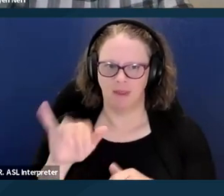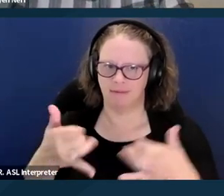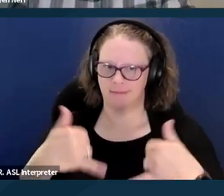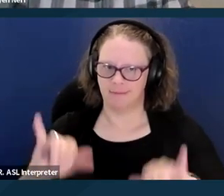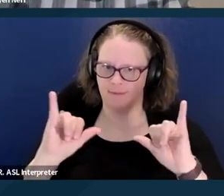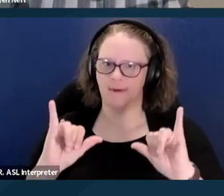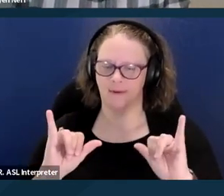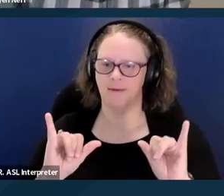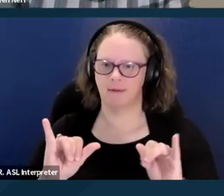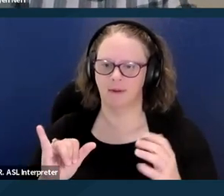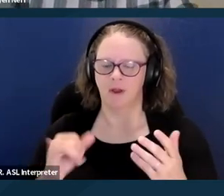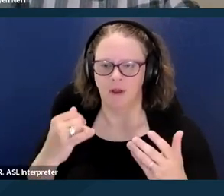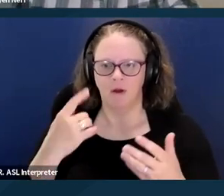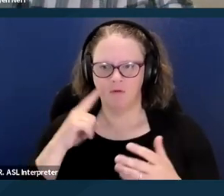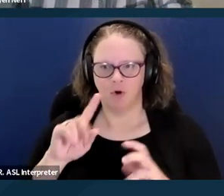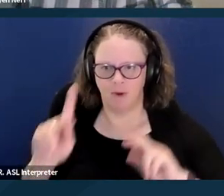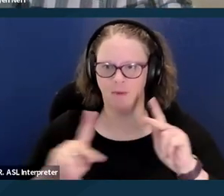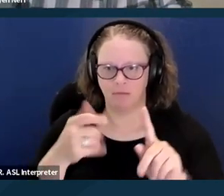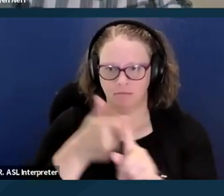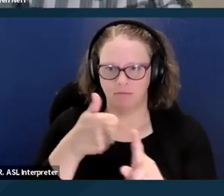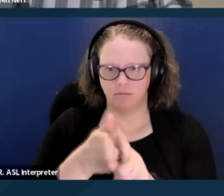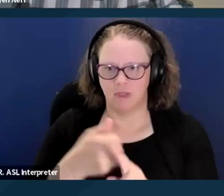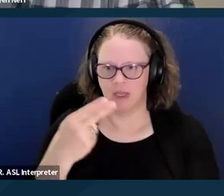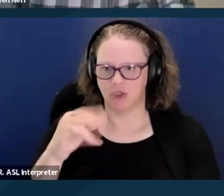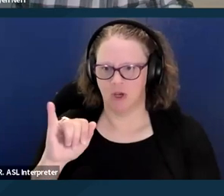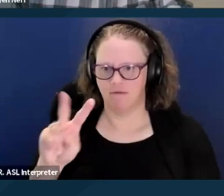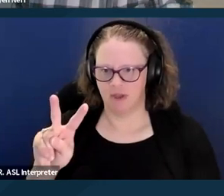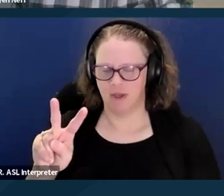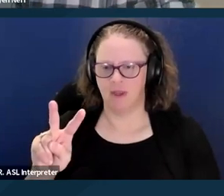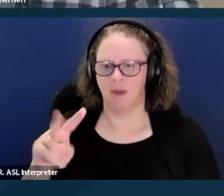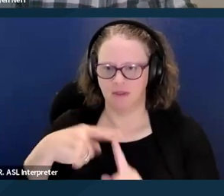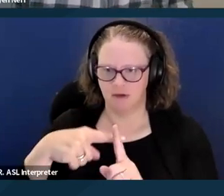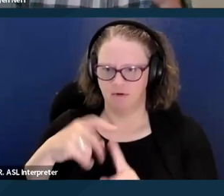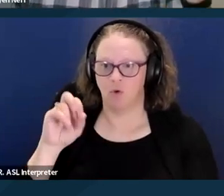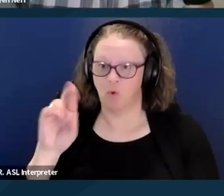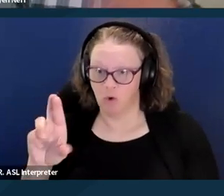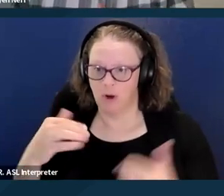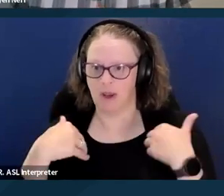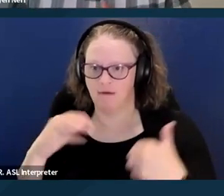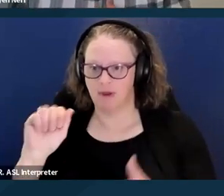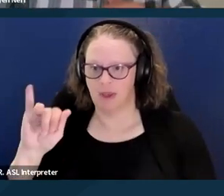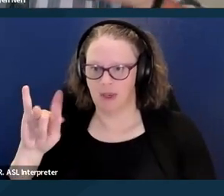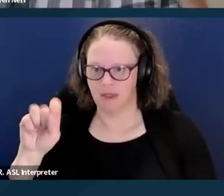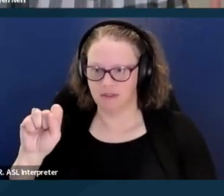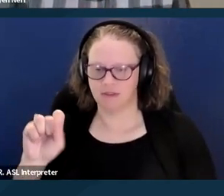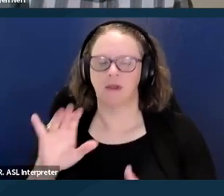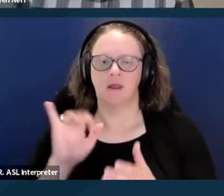is specifically for people who HIV positive or have AIDS. So this provides case management and direct services